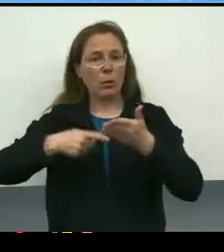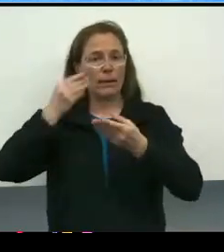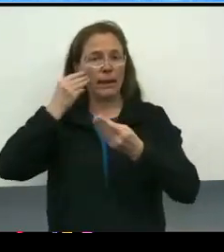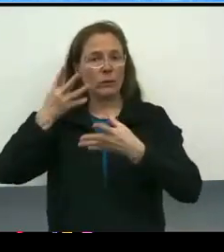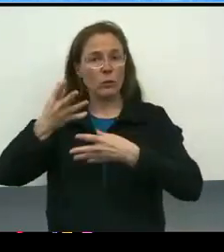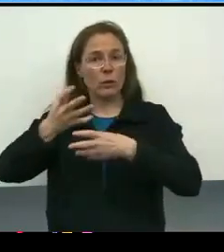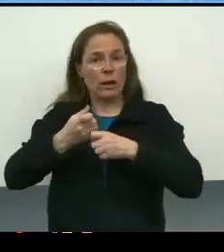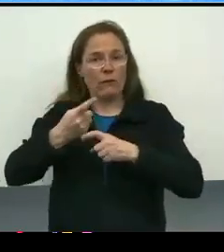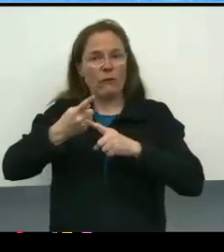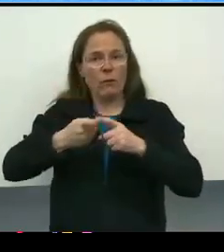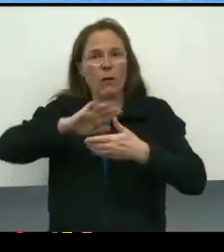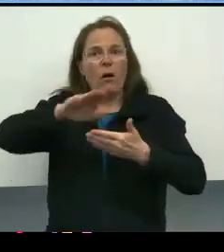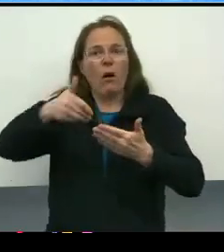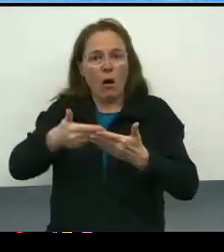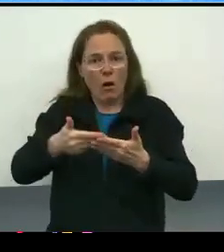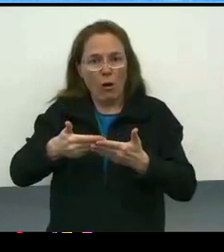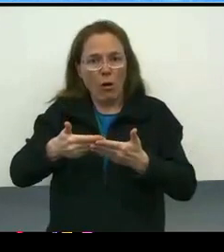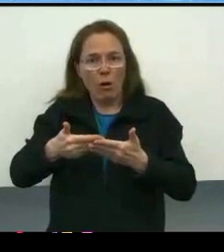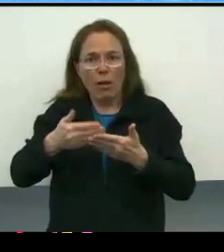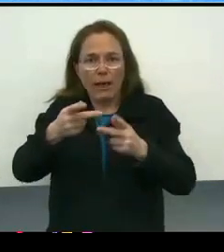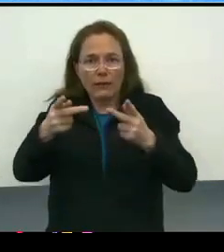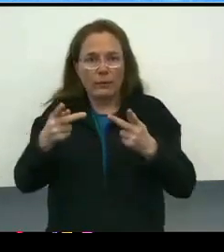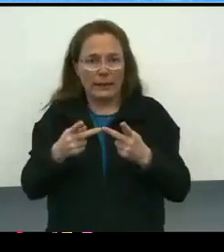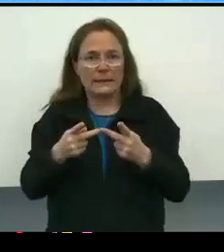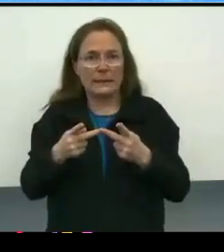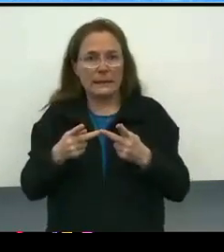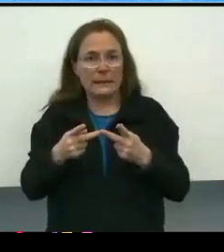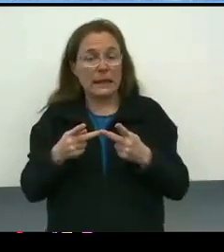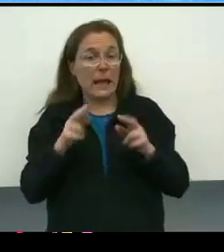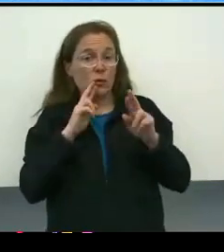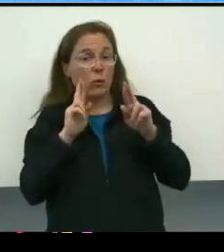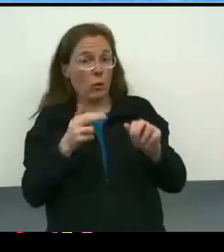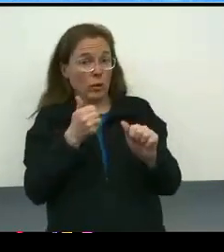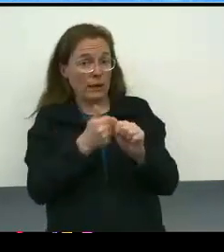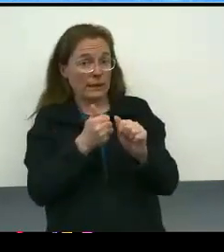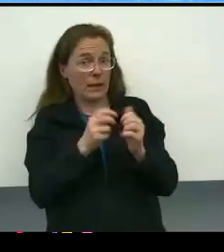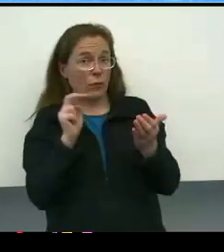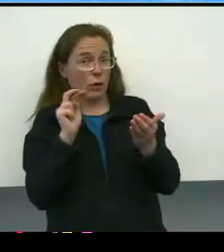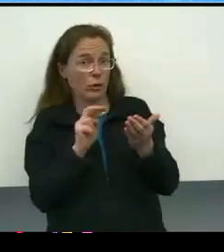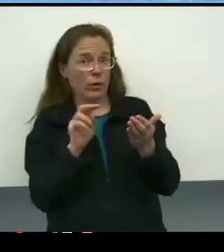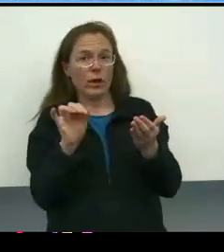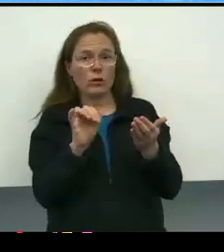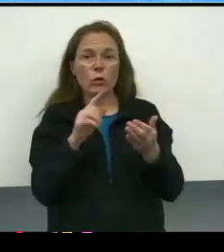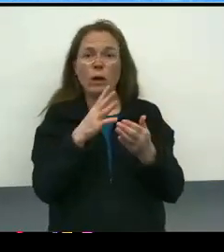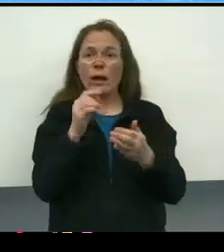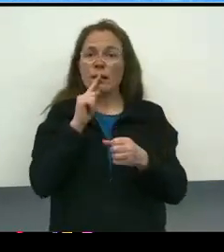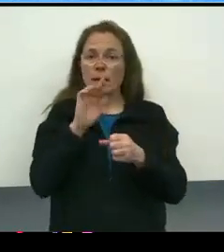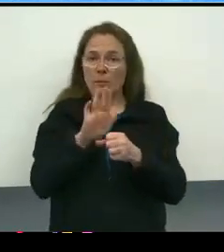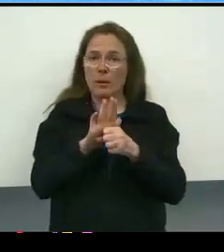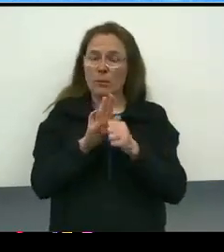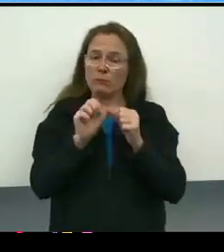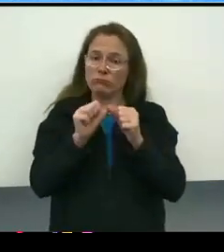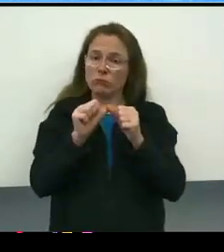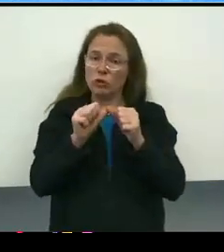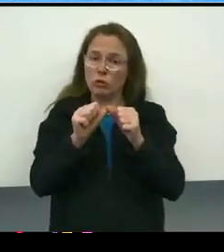from all of our sources, including the report itself, and then our commitment to continuous quality evaluation